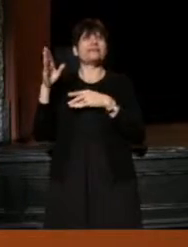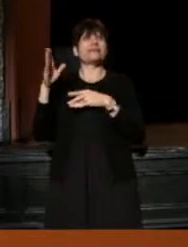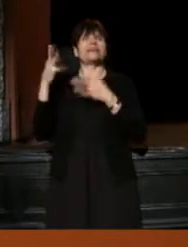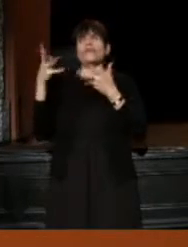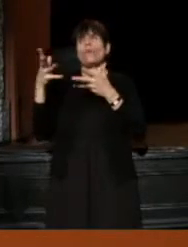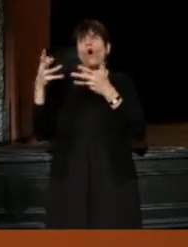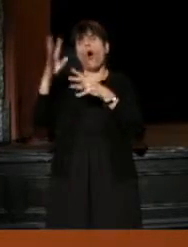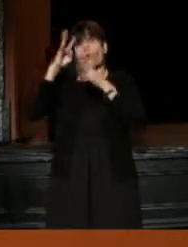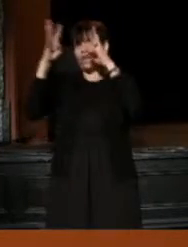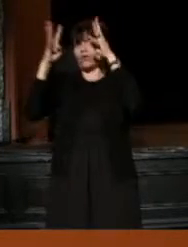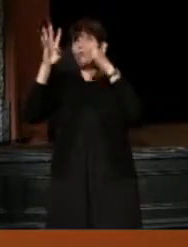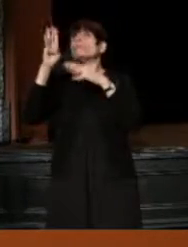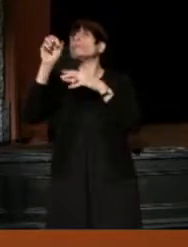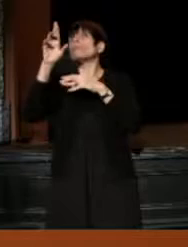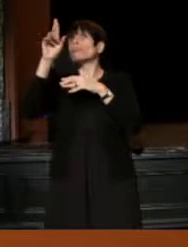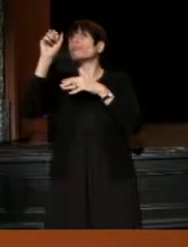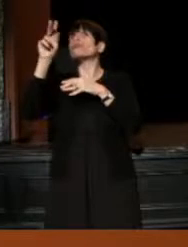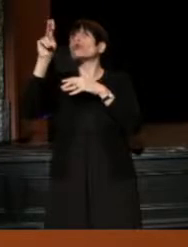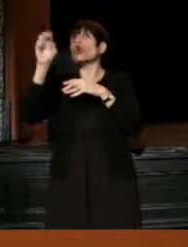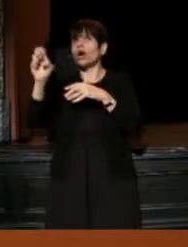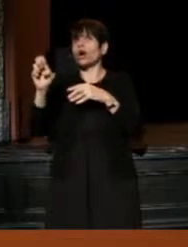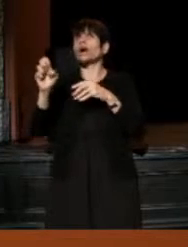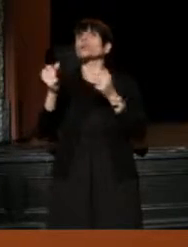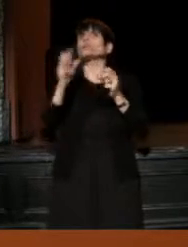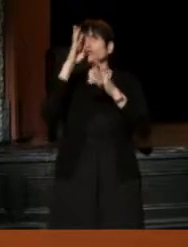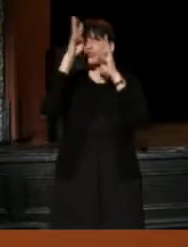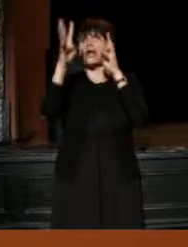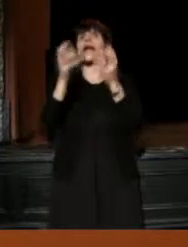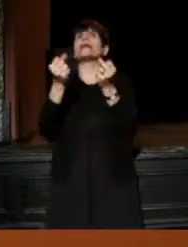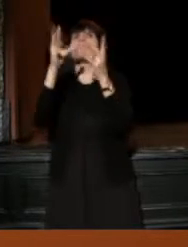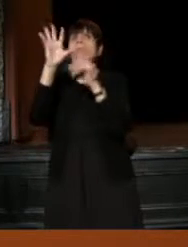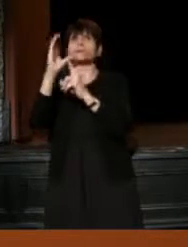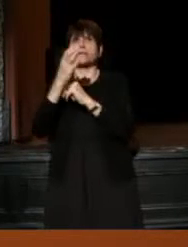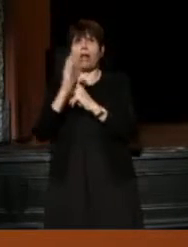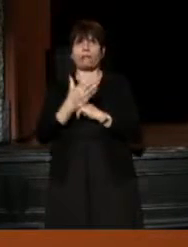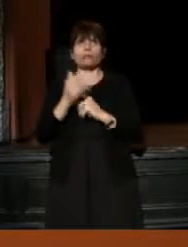to create the most multicultural theater company, that will be later, of course,